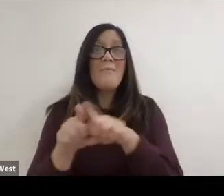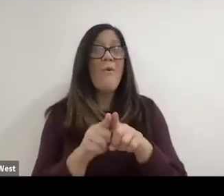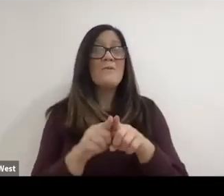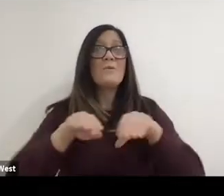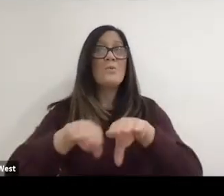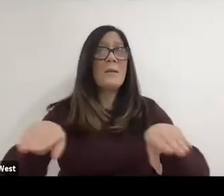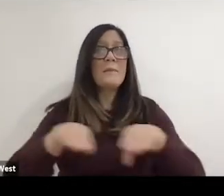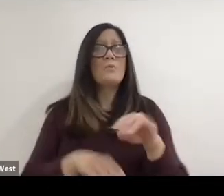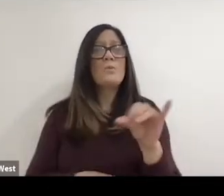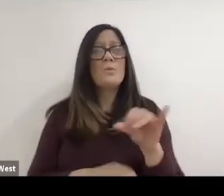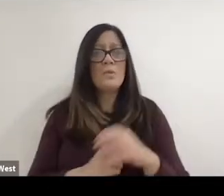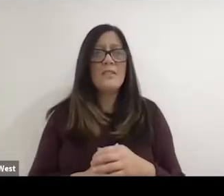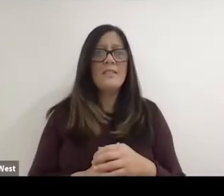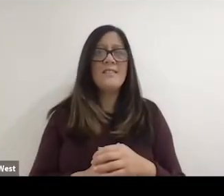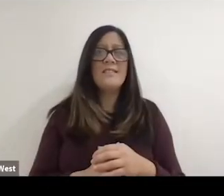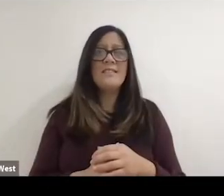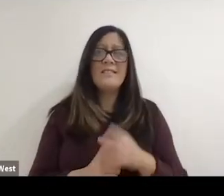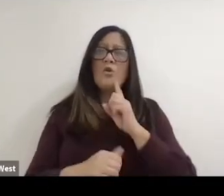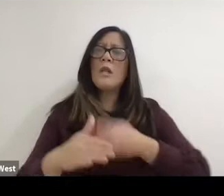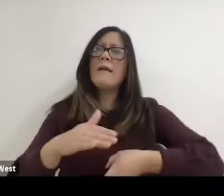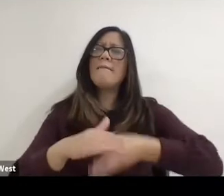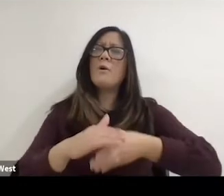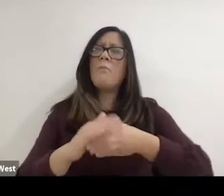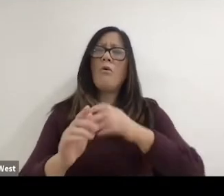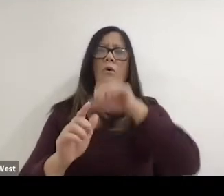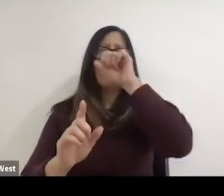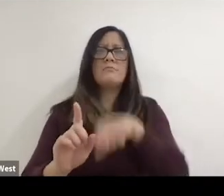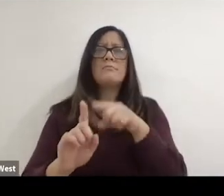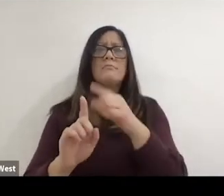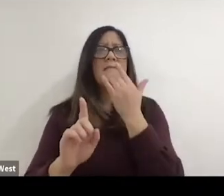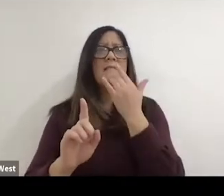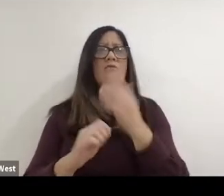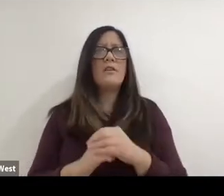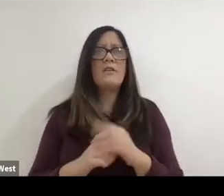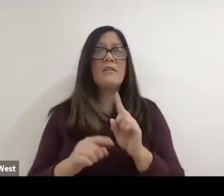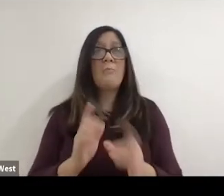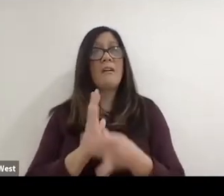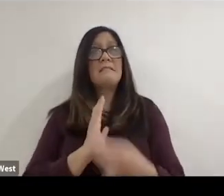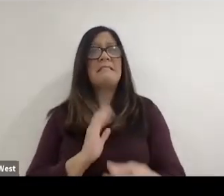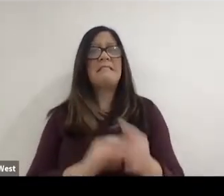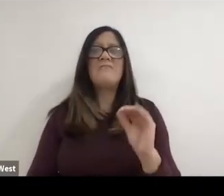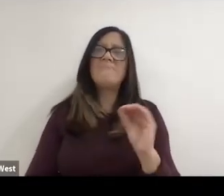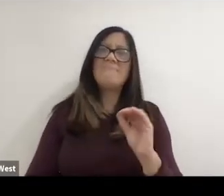football was my favorite possibly, but it was never any good at it.